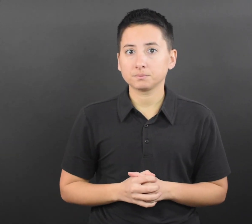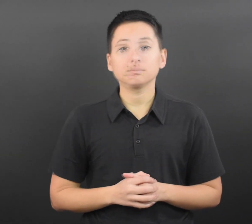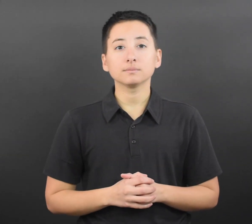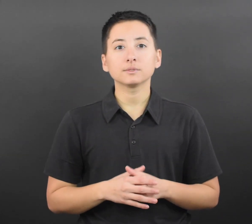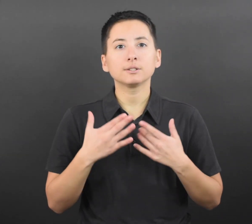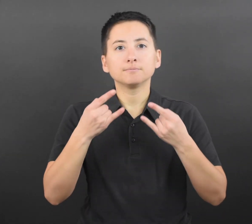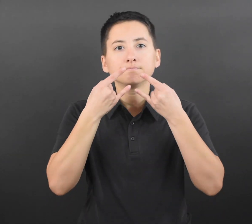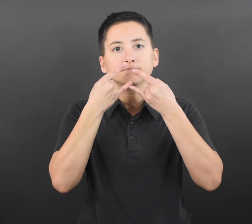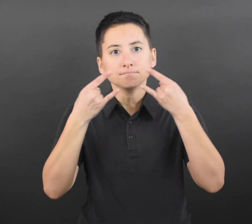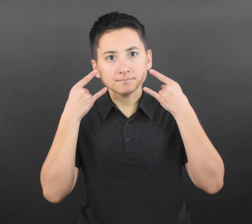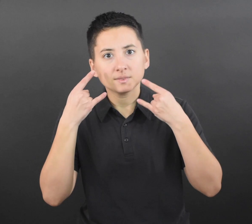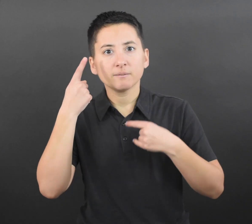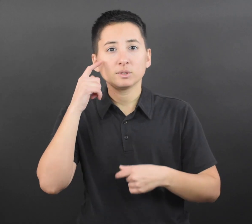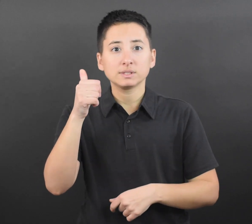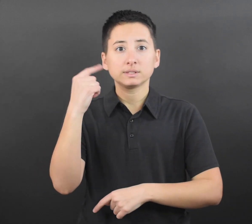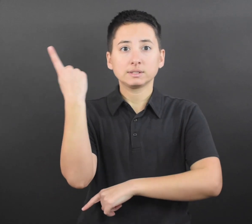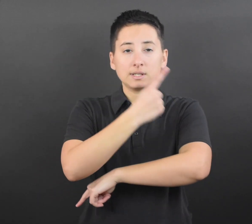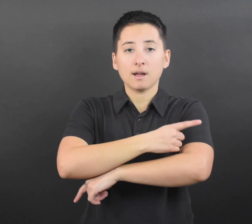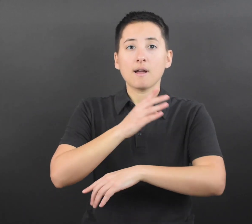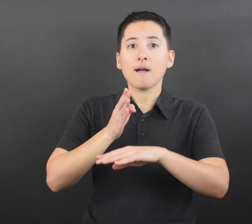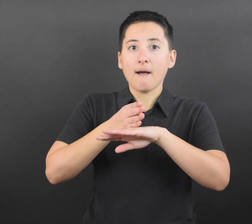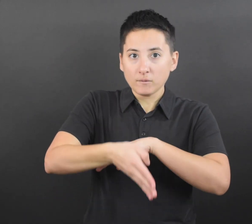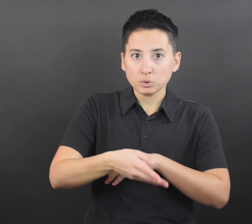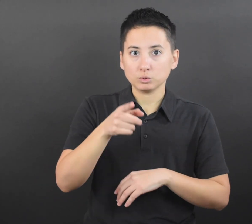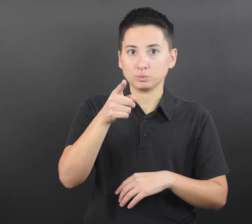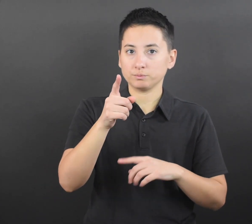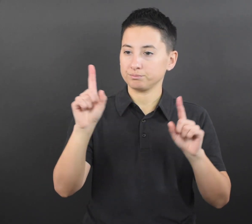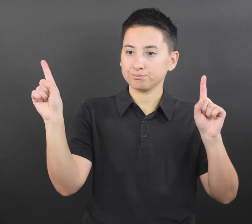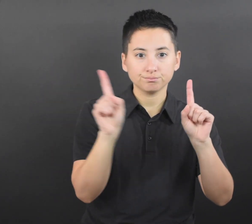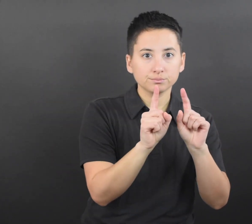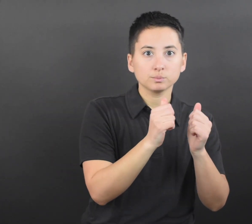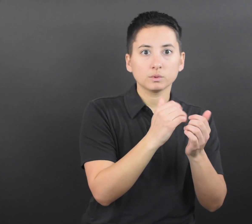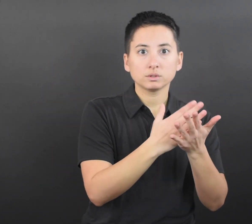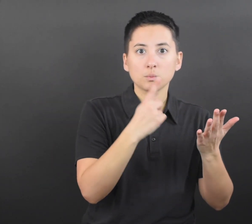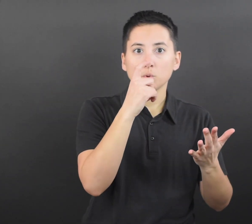if they have been without COVID-19 symptoms throughout the 5-day period.